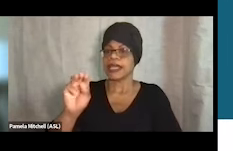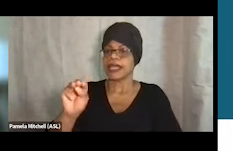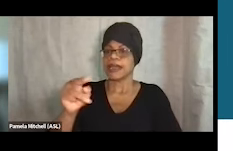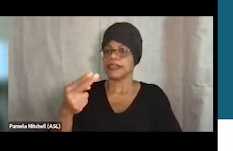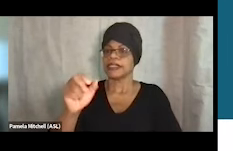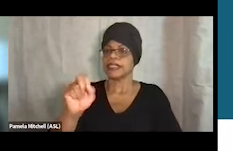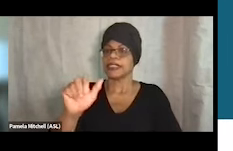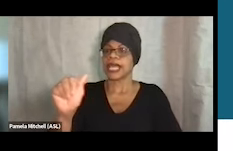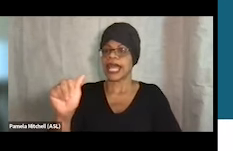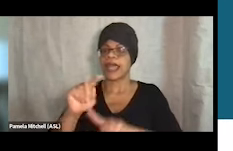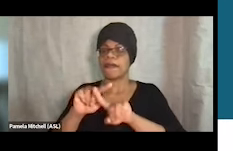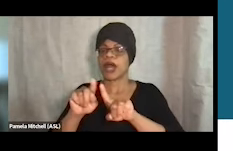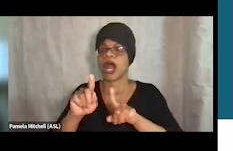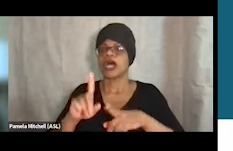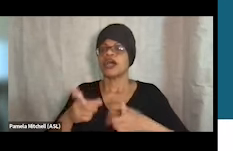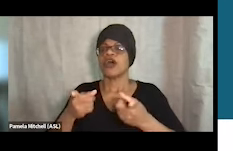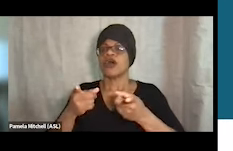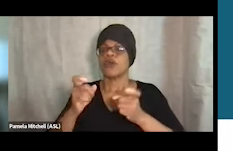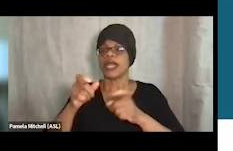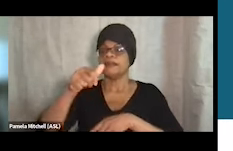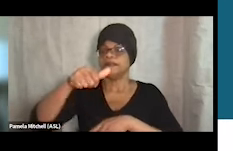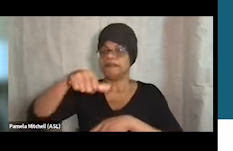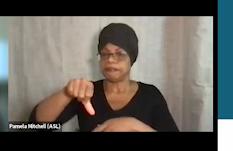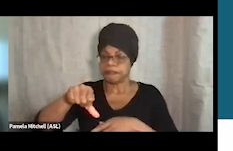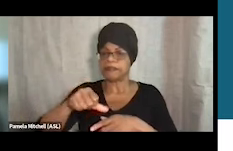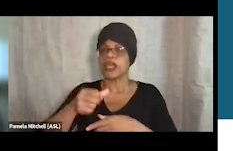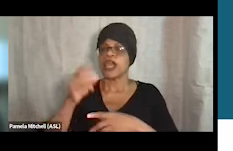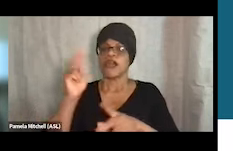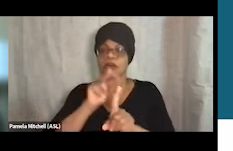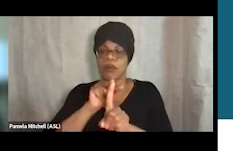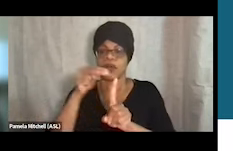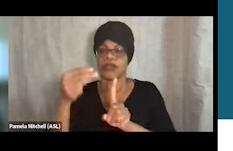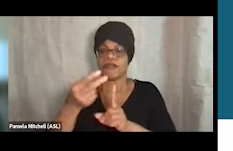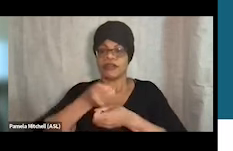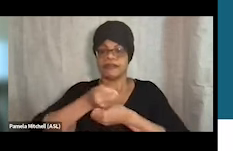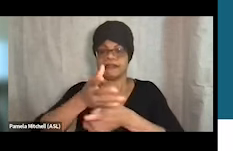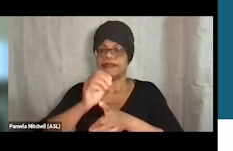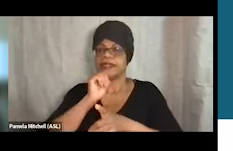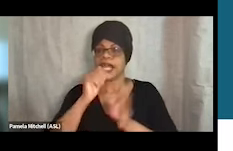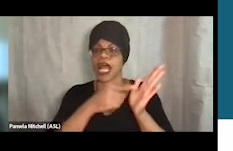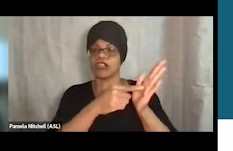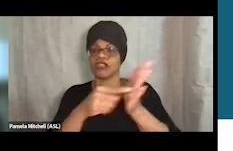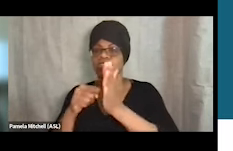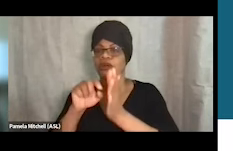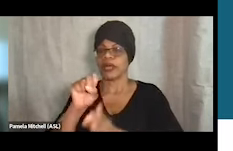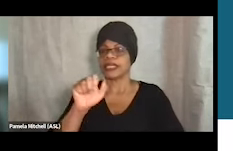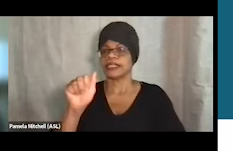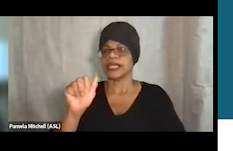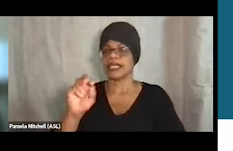but a quick disclaimer that the views expressed today aren't necessarily, reflect the views of SAMHSA or HHS. Next slide.